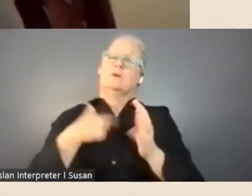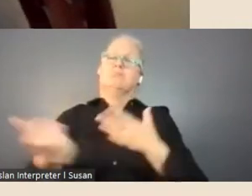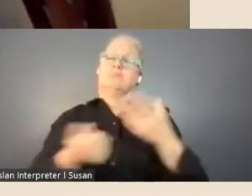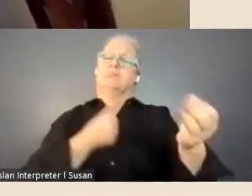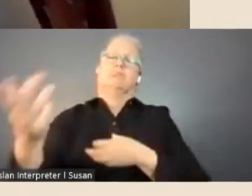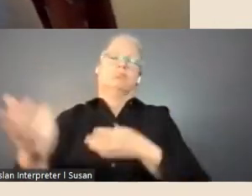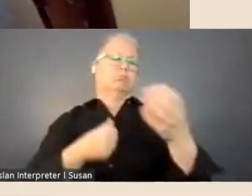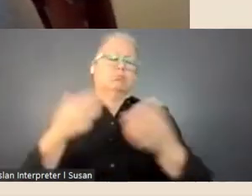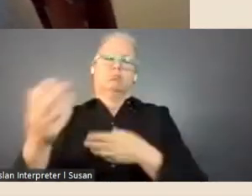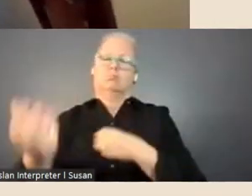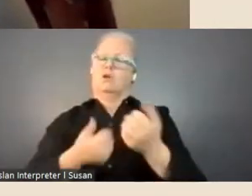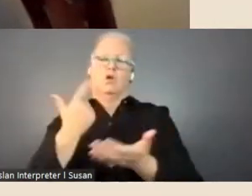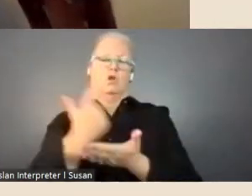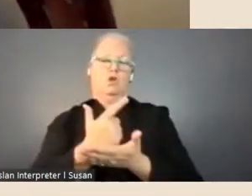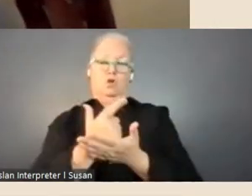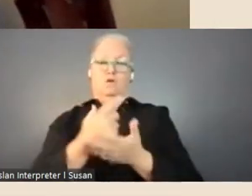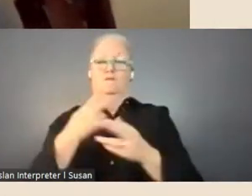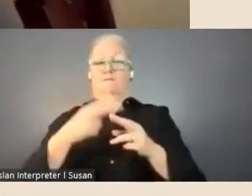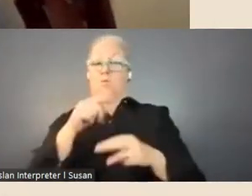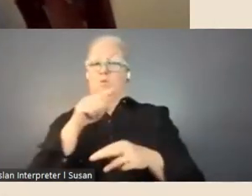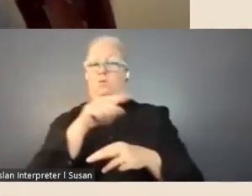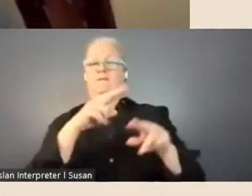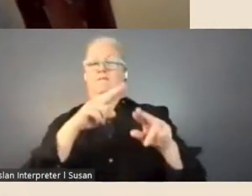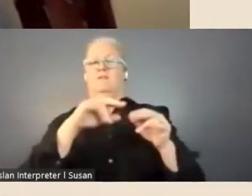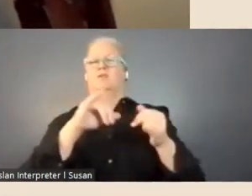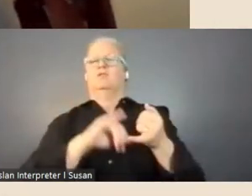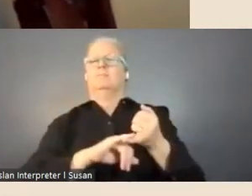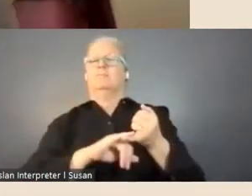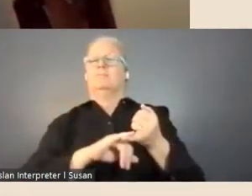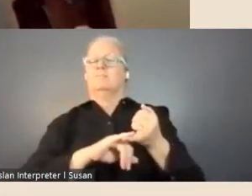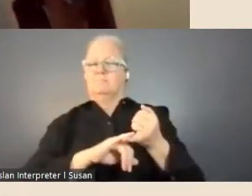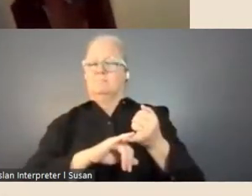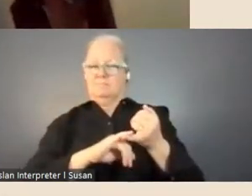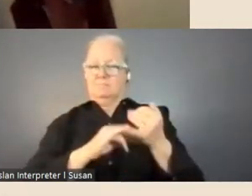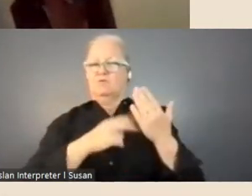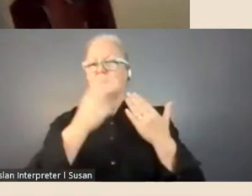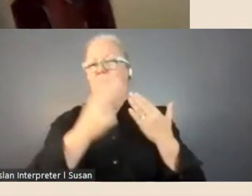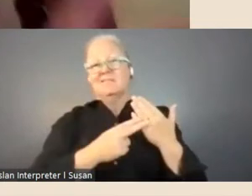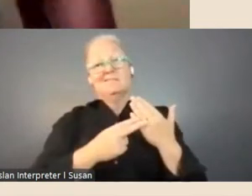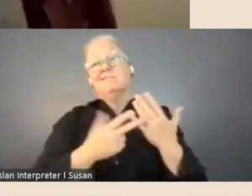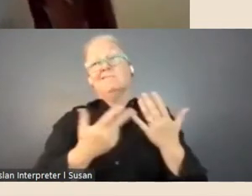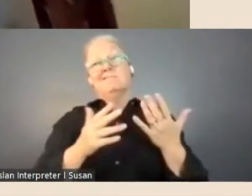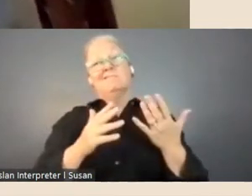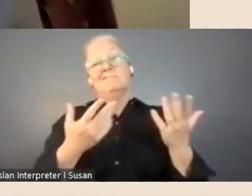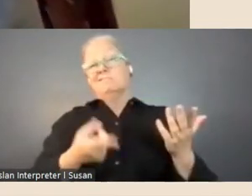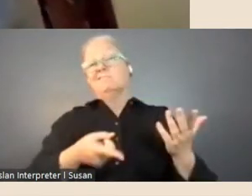the Fellowship Program, it's usually in the hundreds across all of the fellowships that